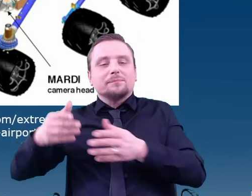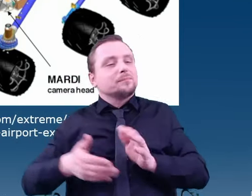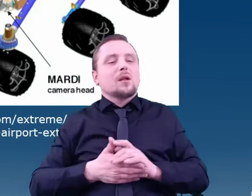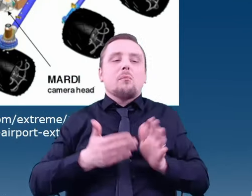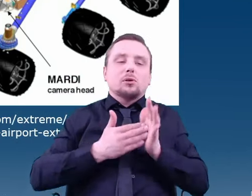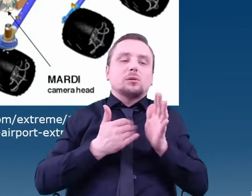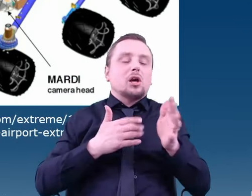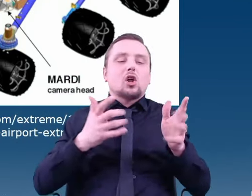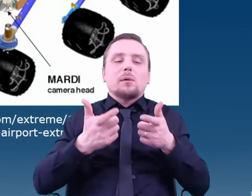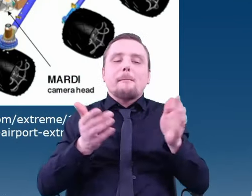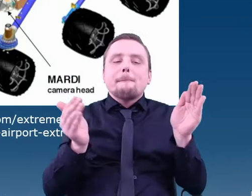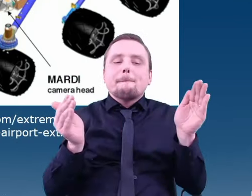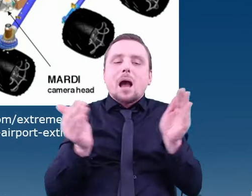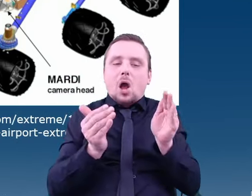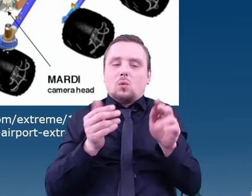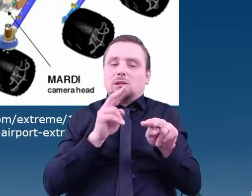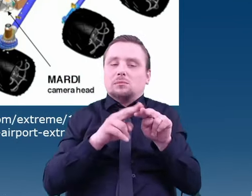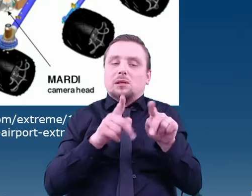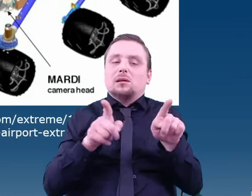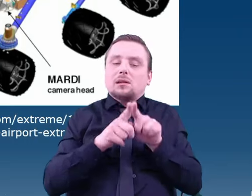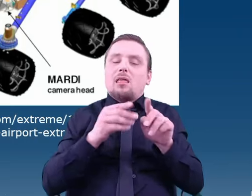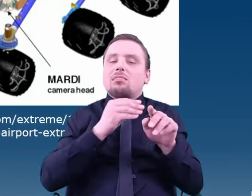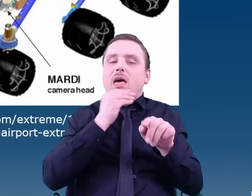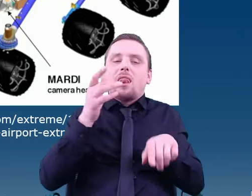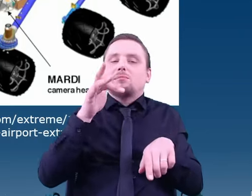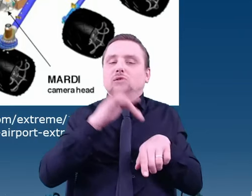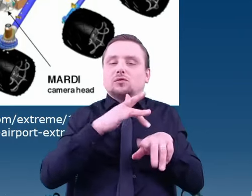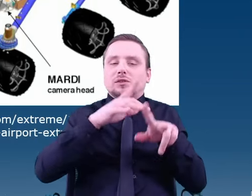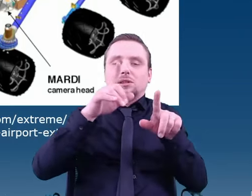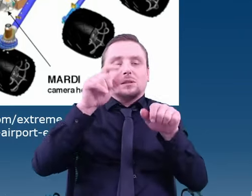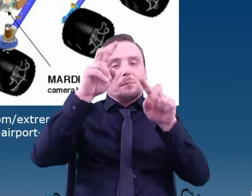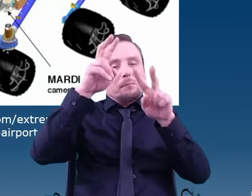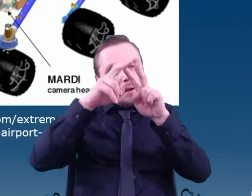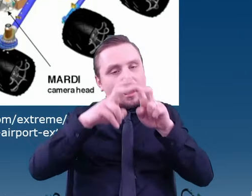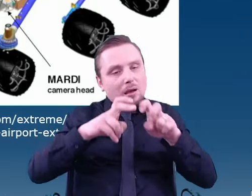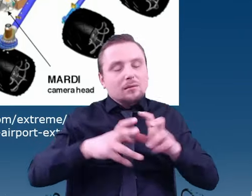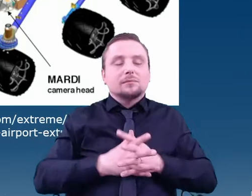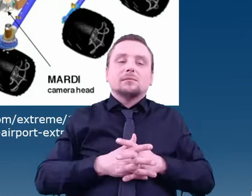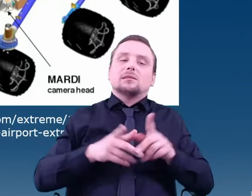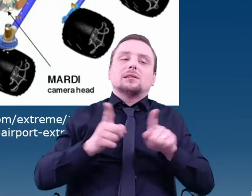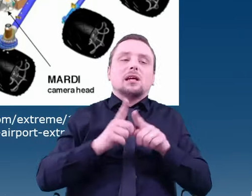while maintaining the highest possible measurement performance, simultaneously avoiding interference with other devices.